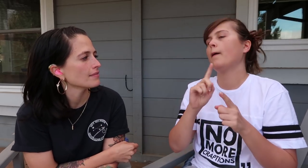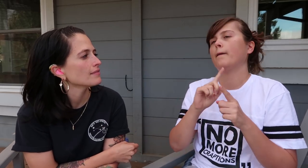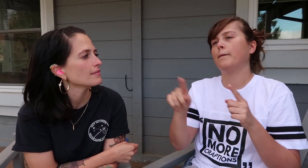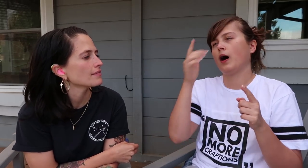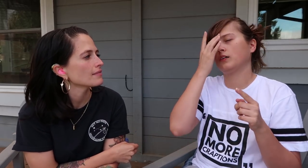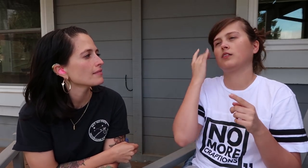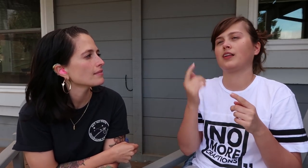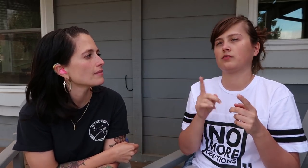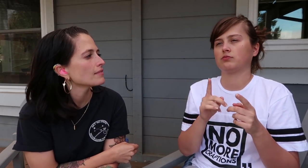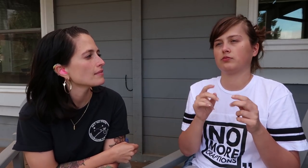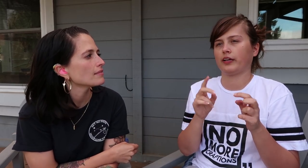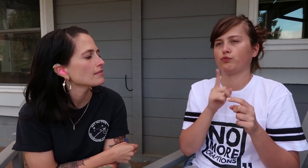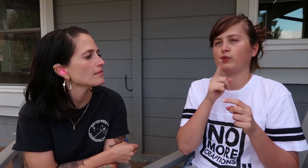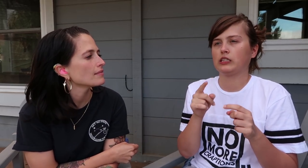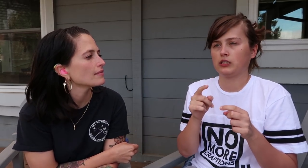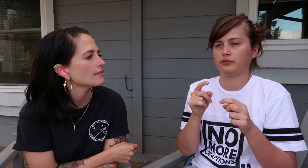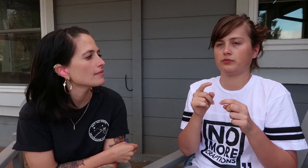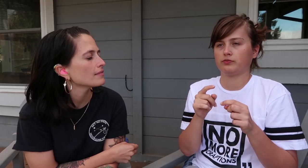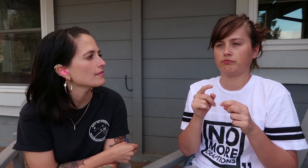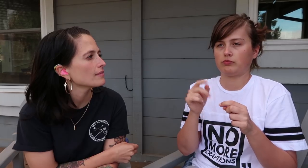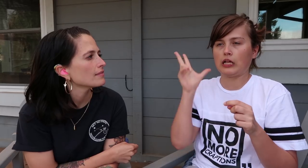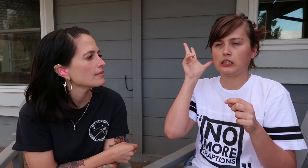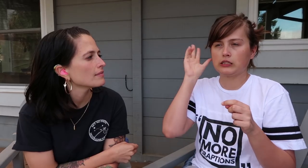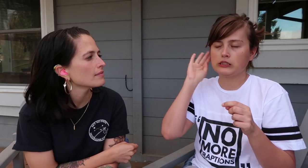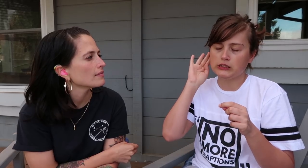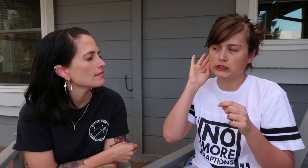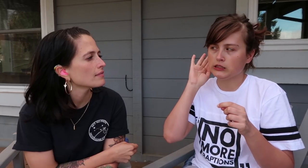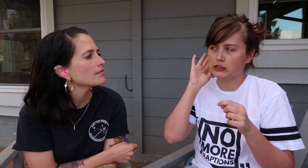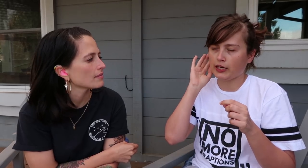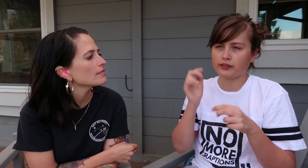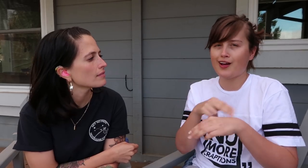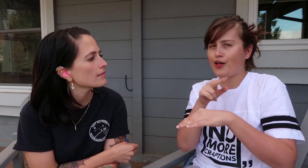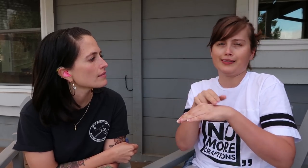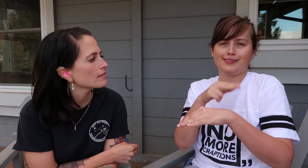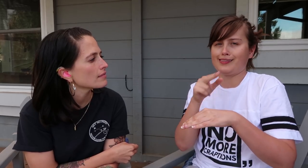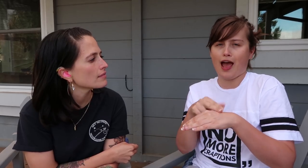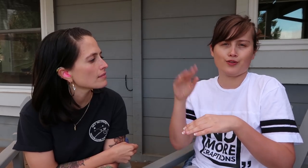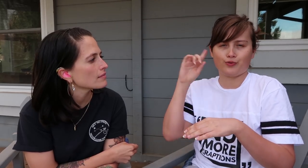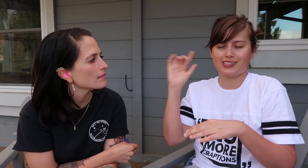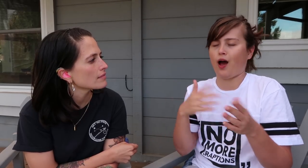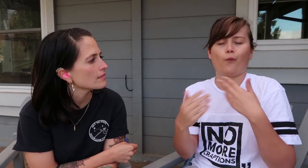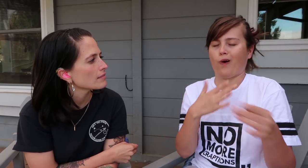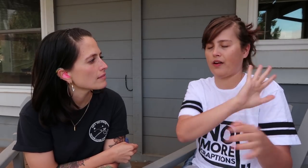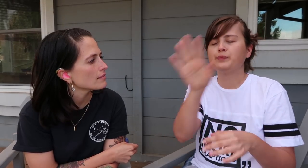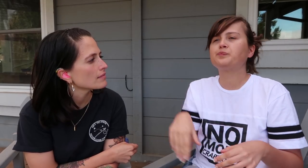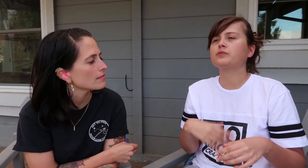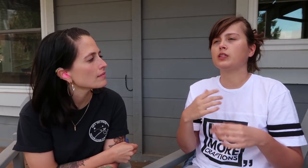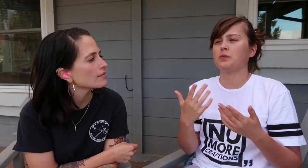but when it comes to listening to it the “normal” way,